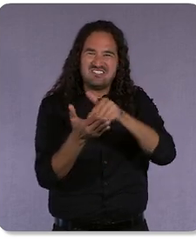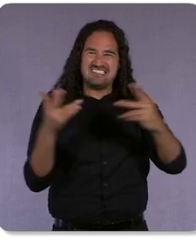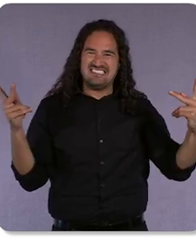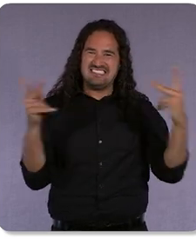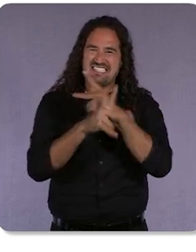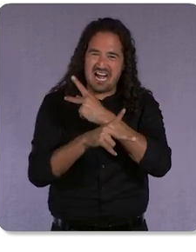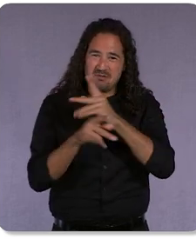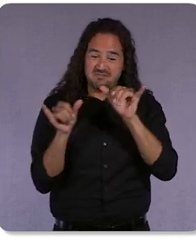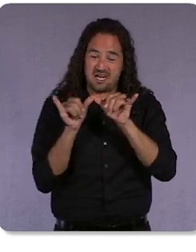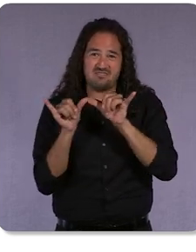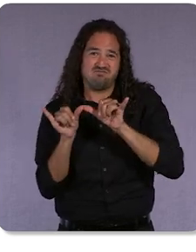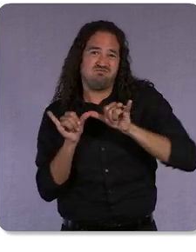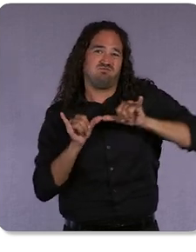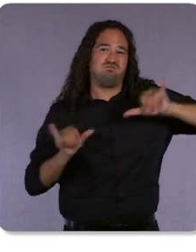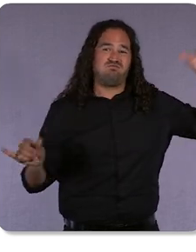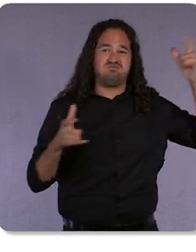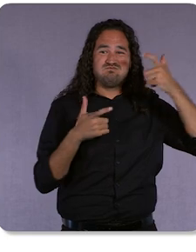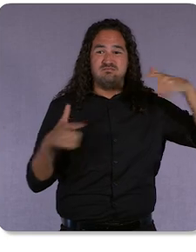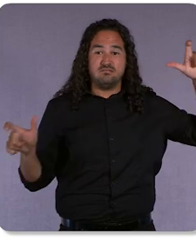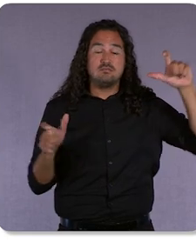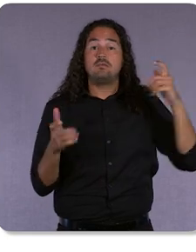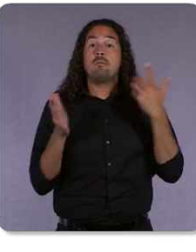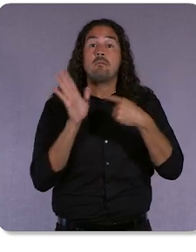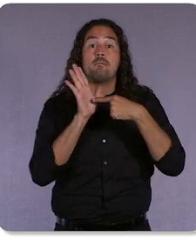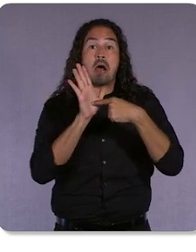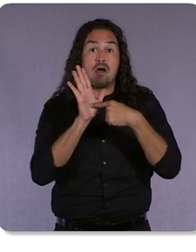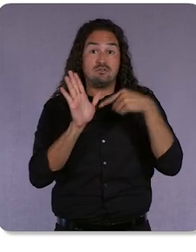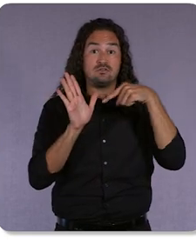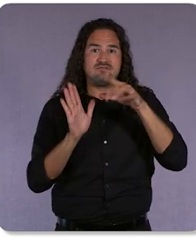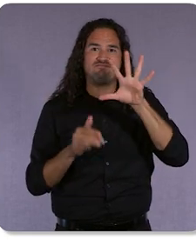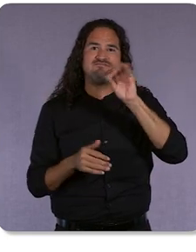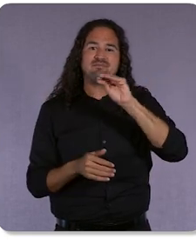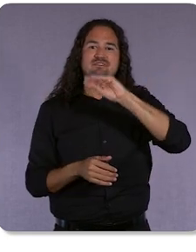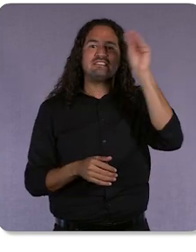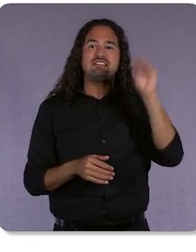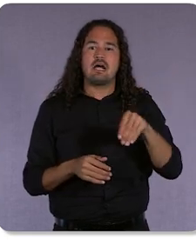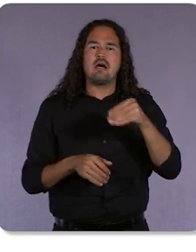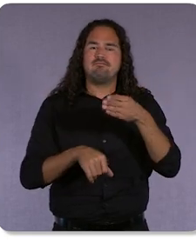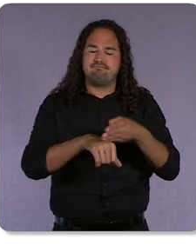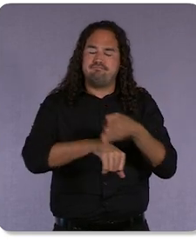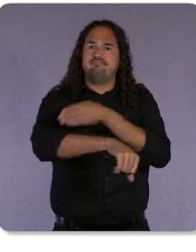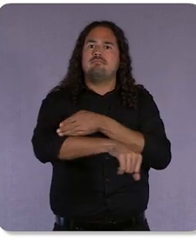As a result, these models are 50% better at understanding human language than before.